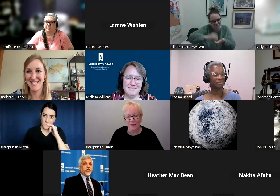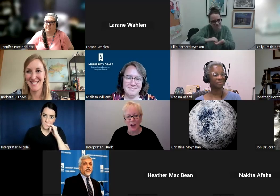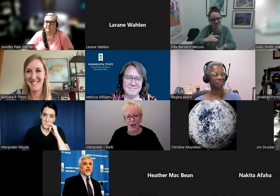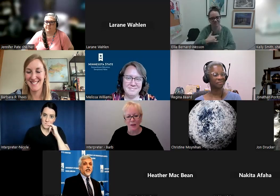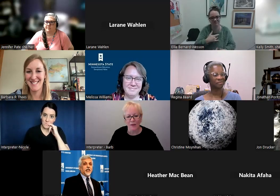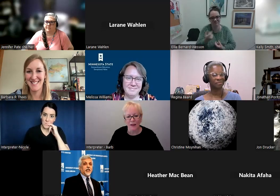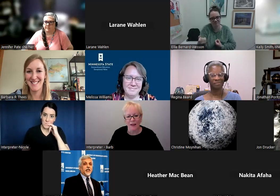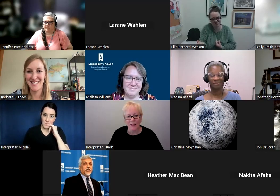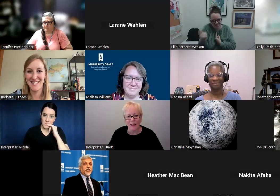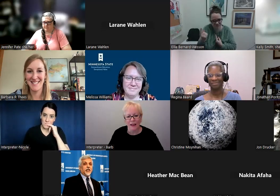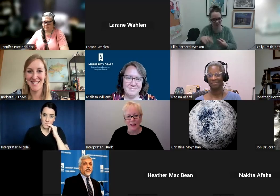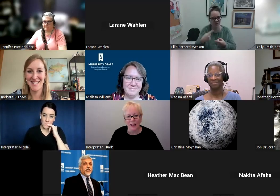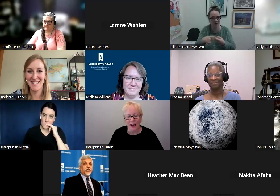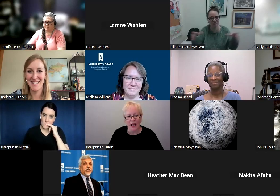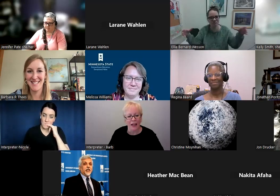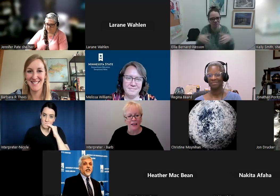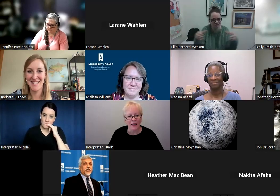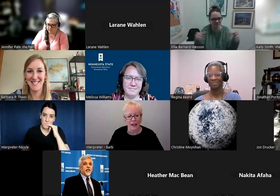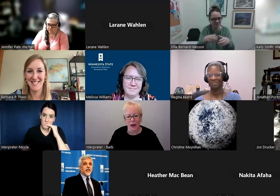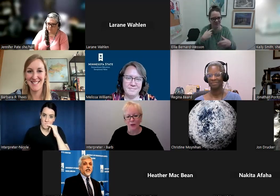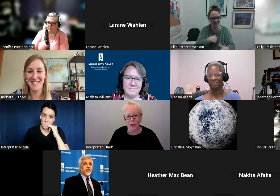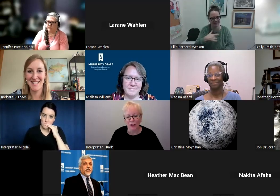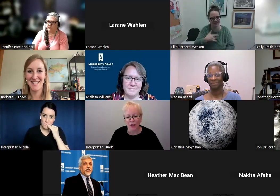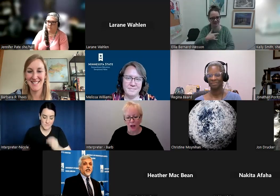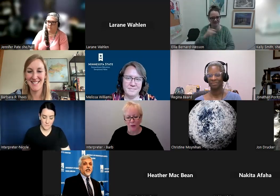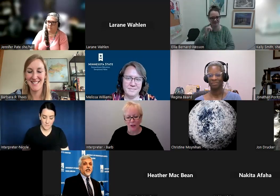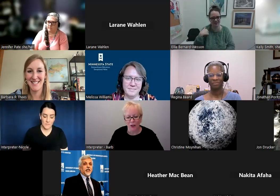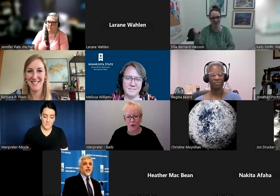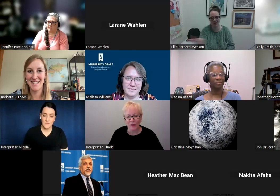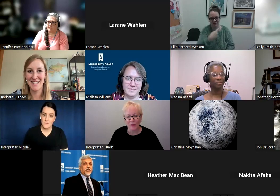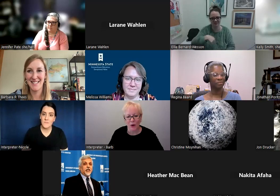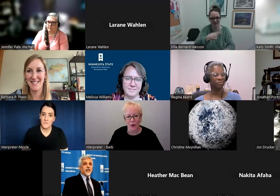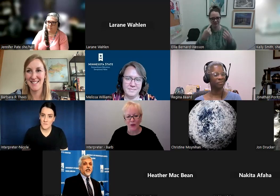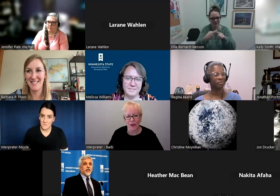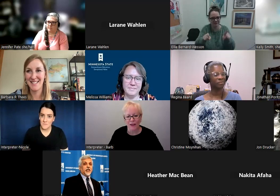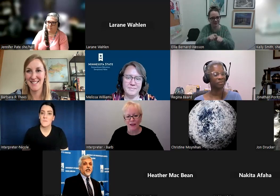time about, "You and me both."